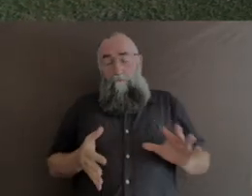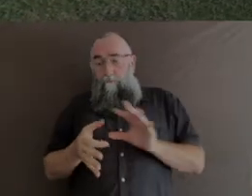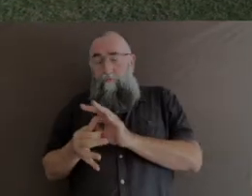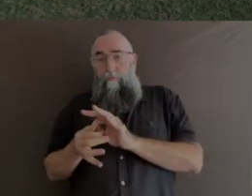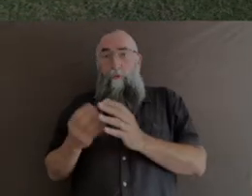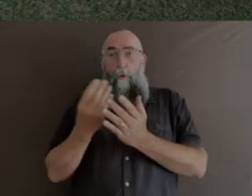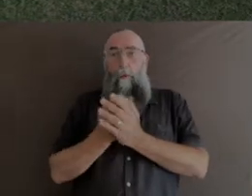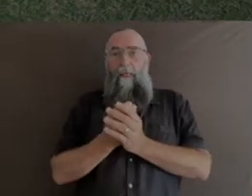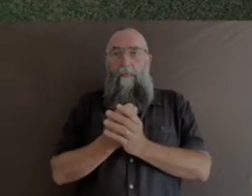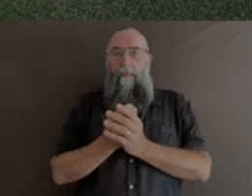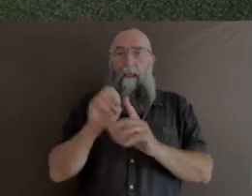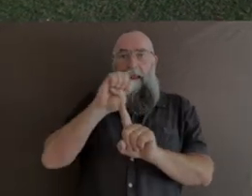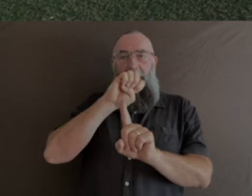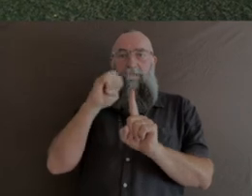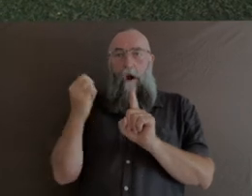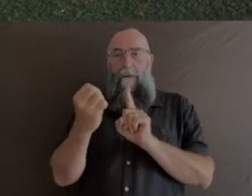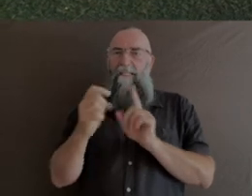So to work with these incredible cinematographers